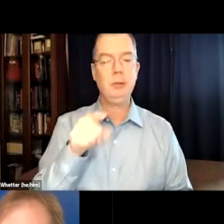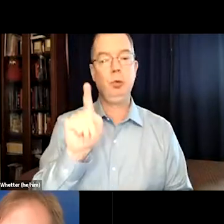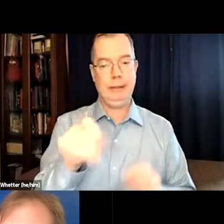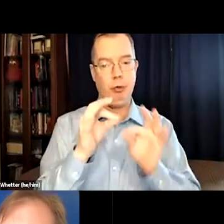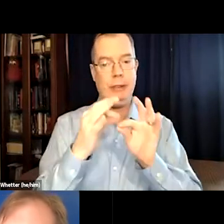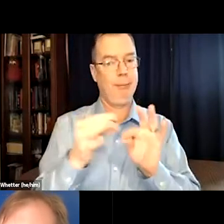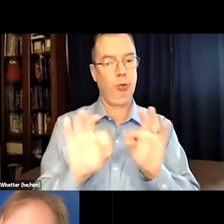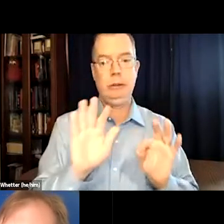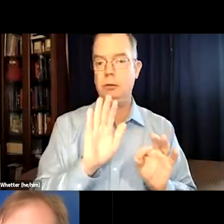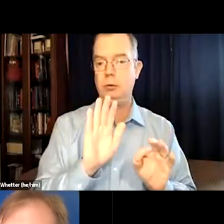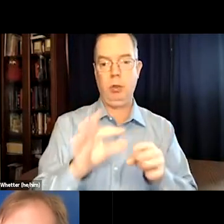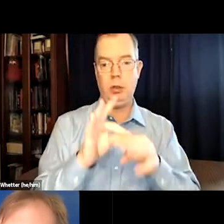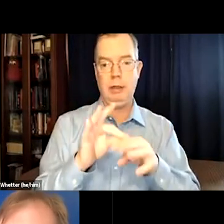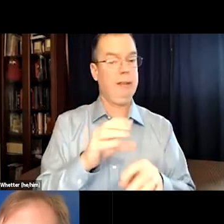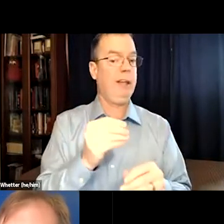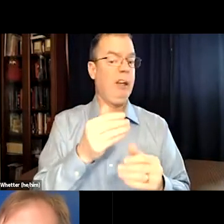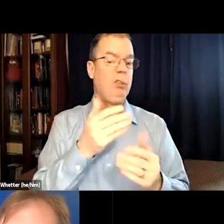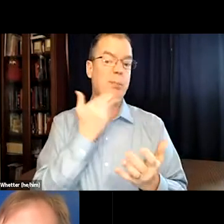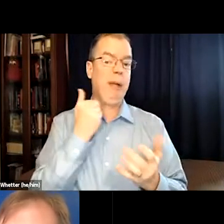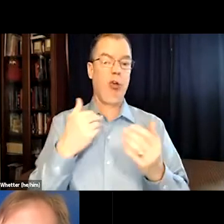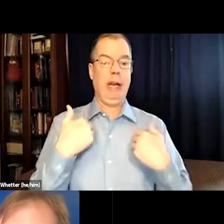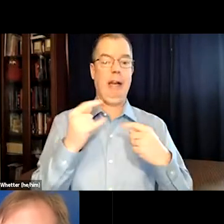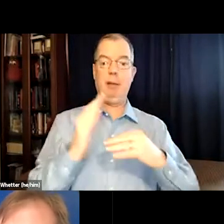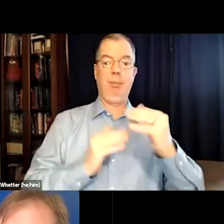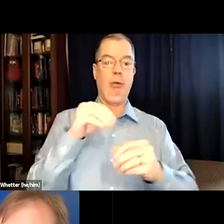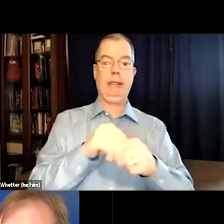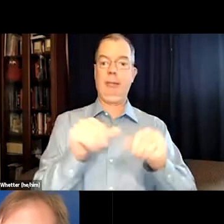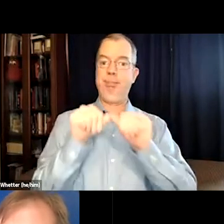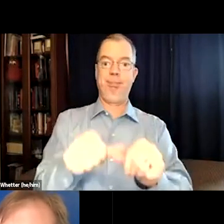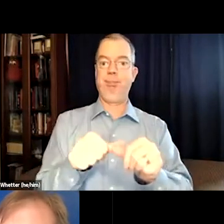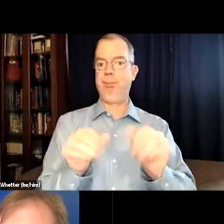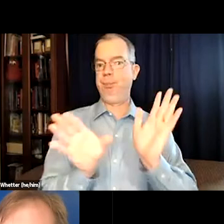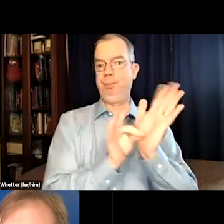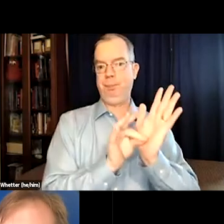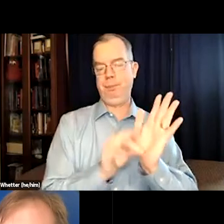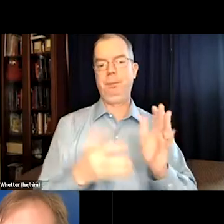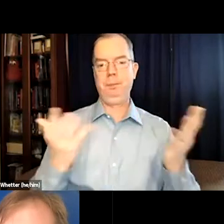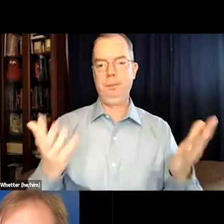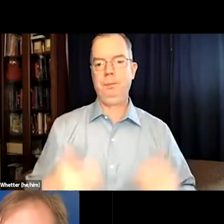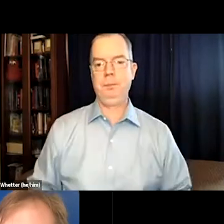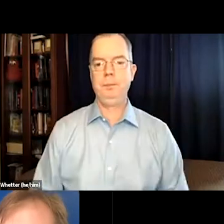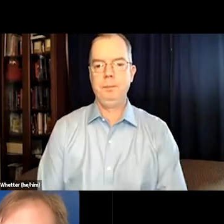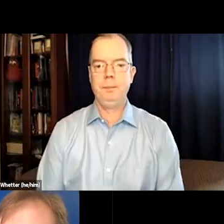And so if you want to capture their eyeline, you need to caption your content and you better have it built in permanently.